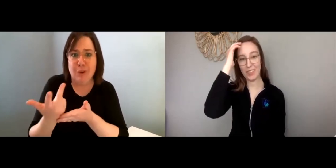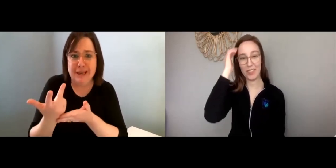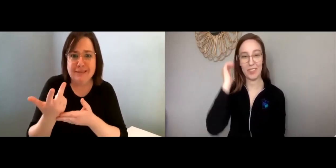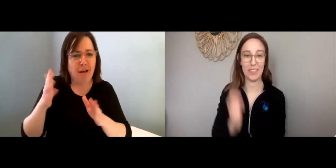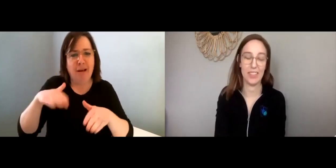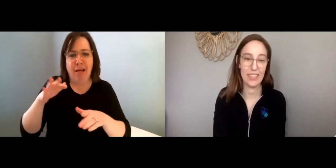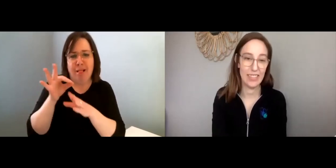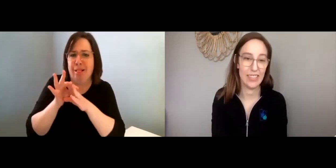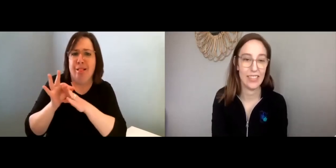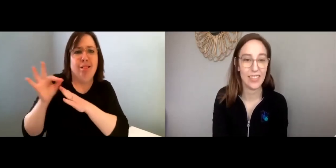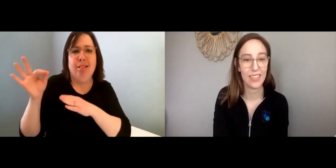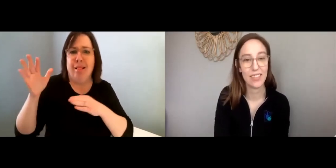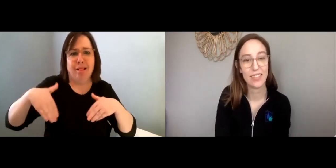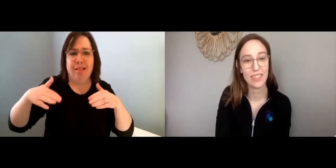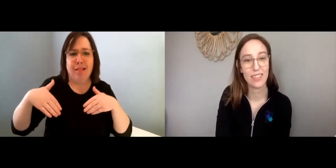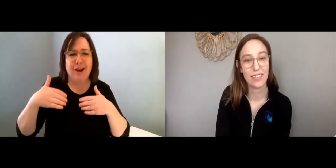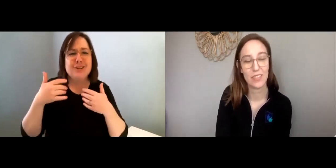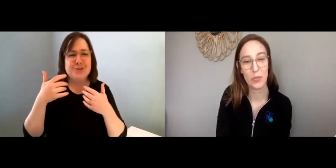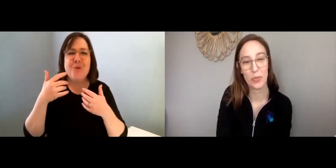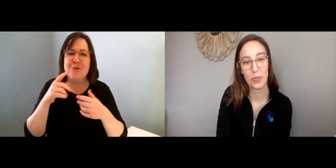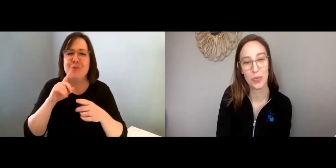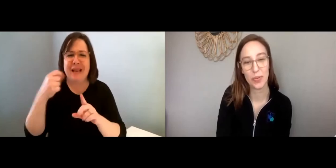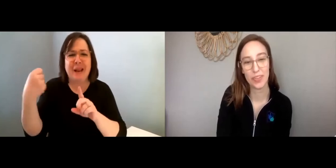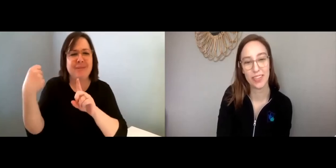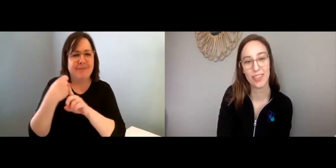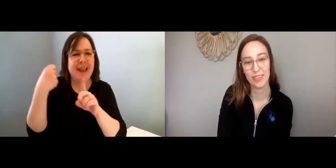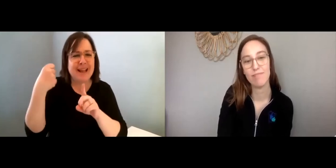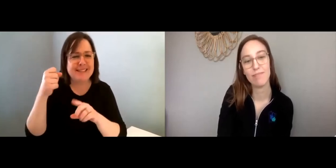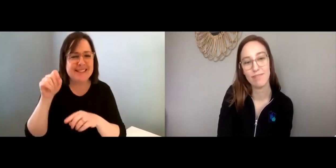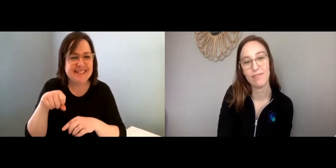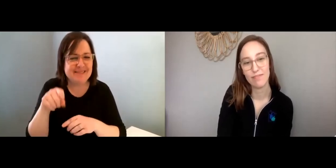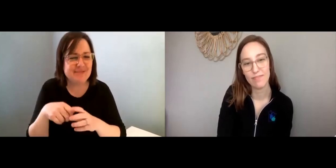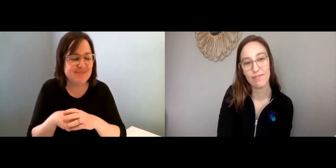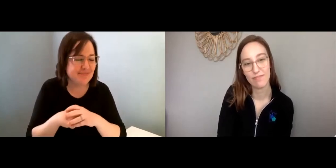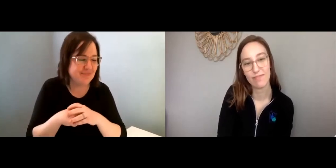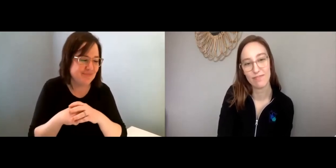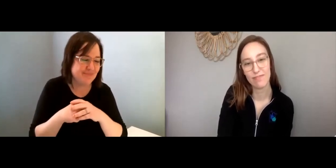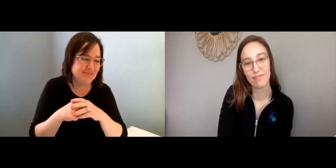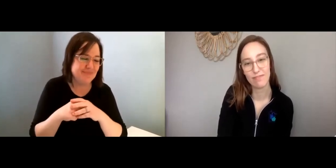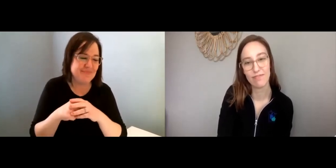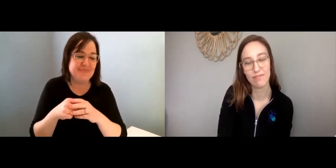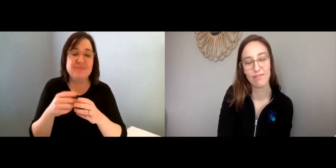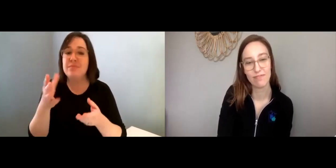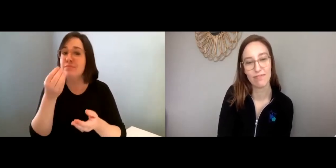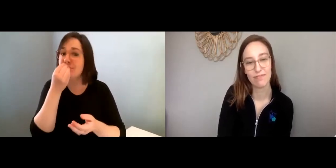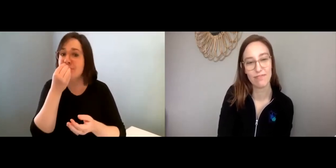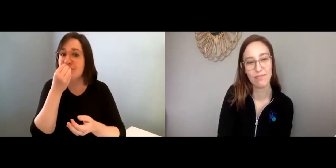Lisa: That’s the latest I’ve slept in in the last three weeks, yeah so it definitely has affected me.